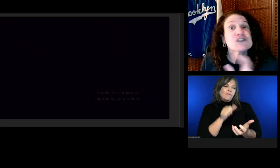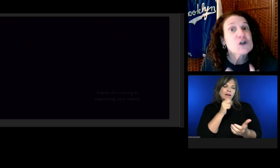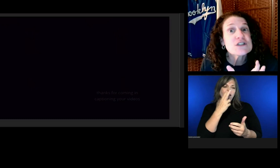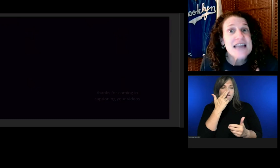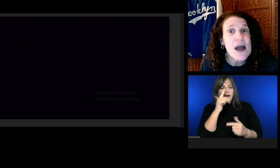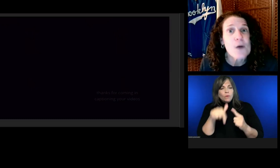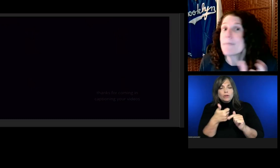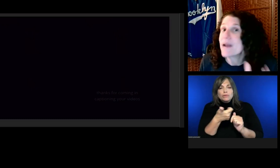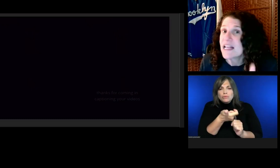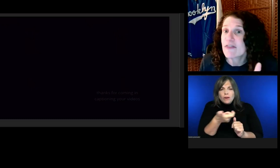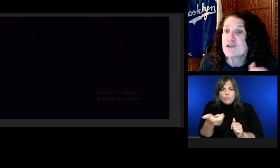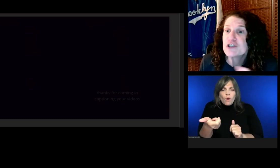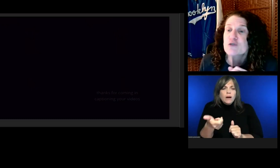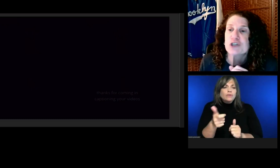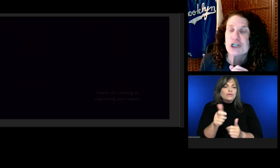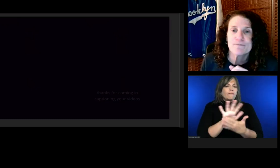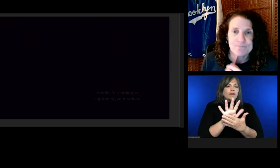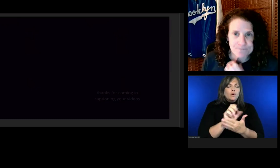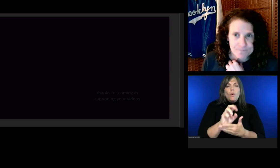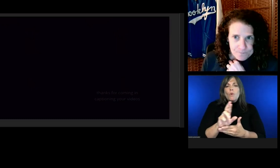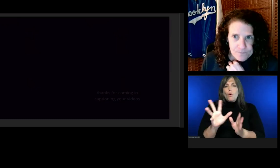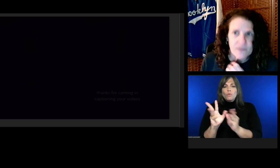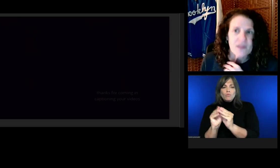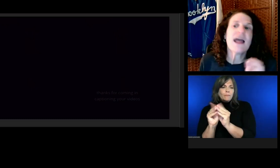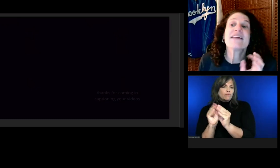It turns out many of us do too.